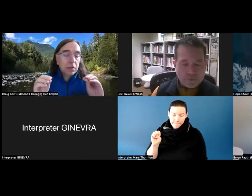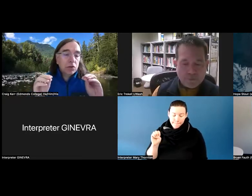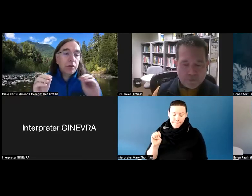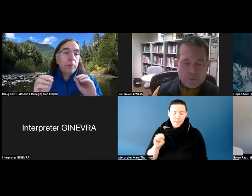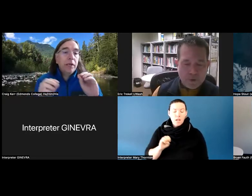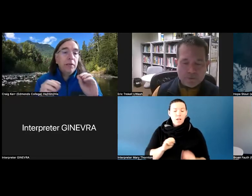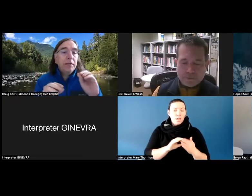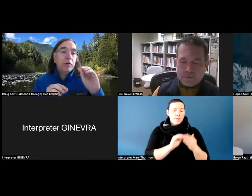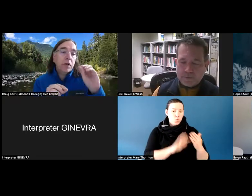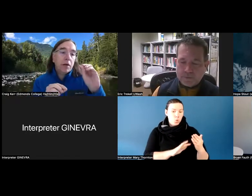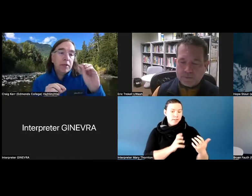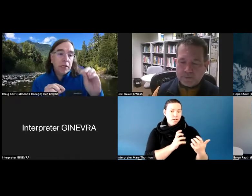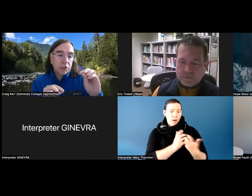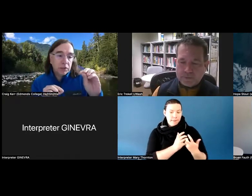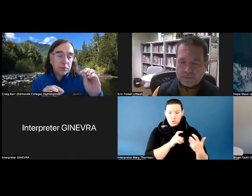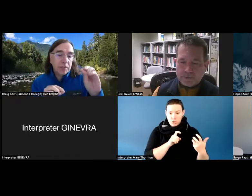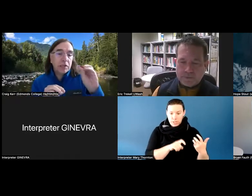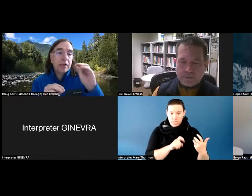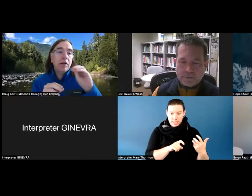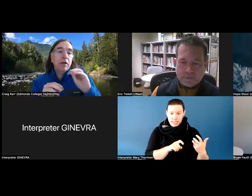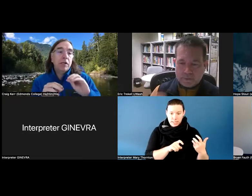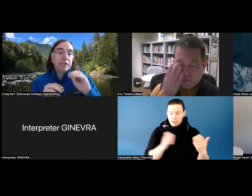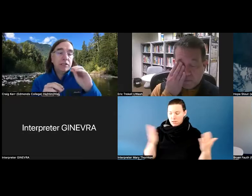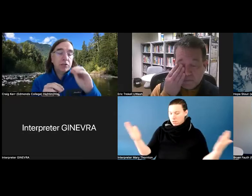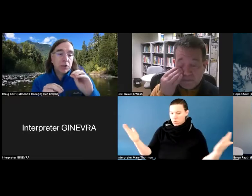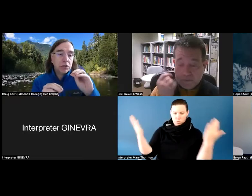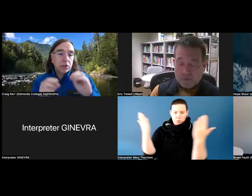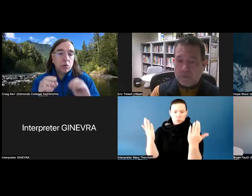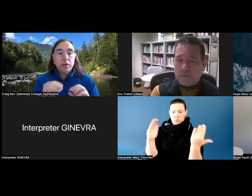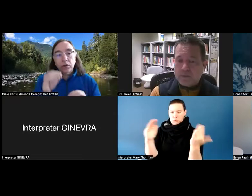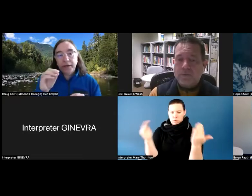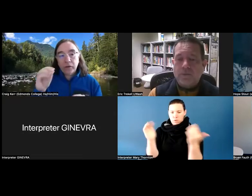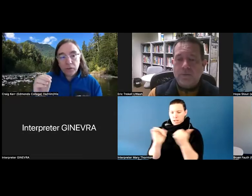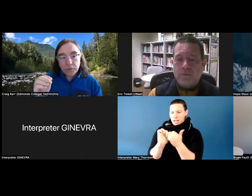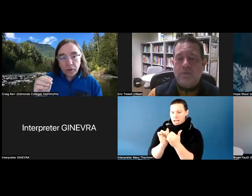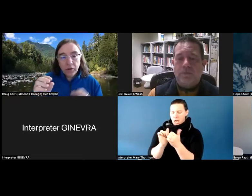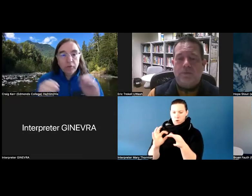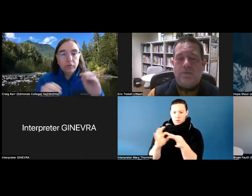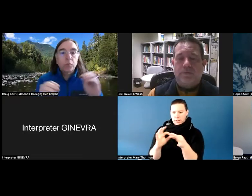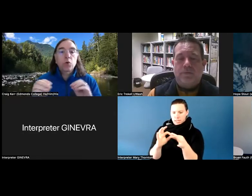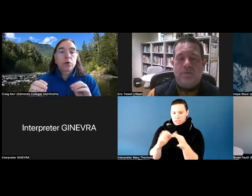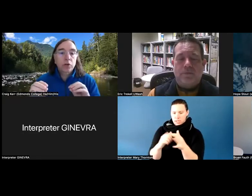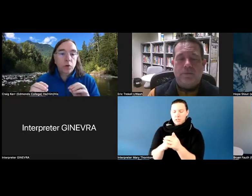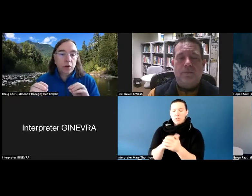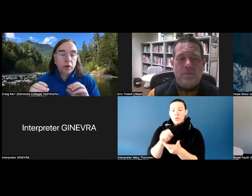So there may be different accommodations based on how the class is structured, or the learning outcomes are, from quarter to quarter.